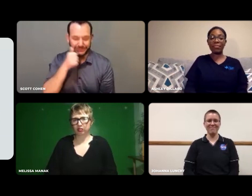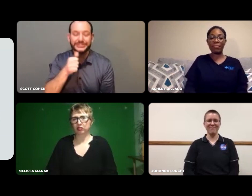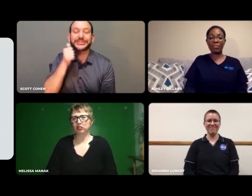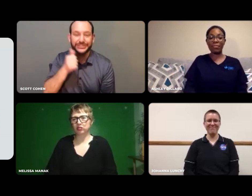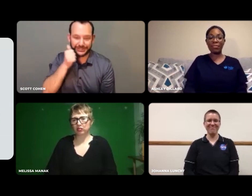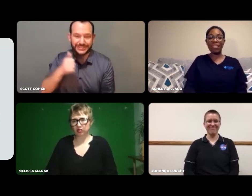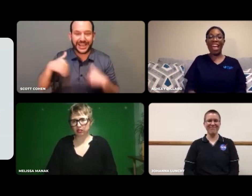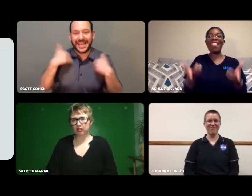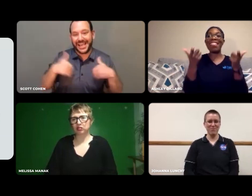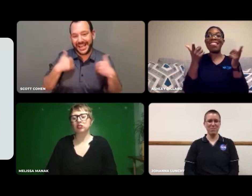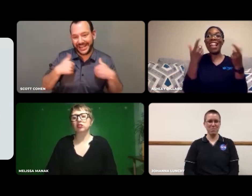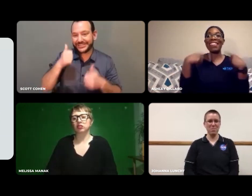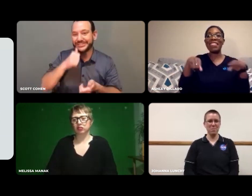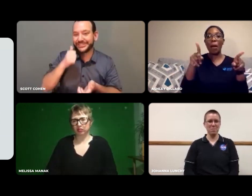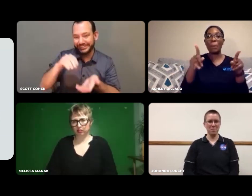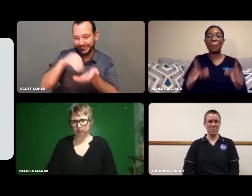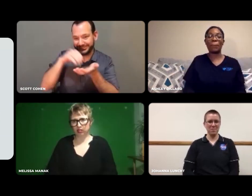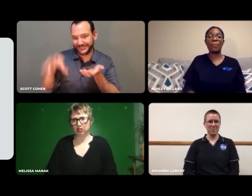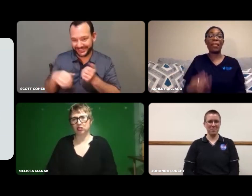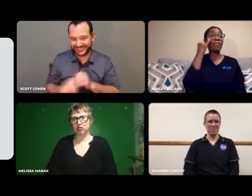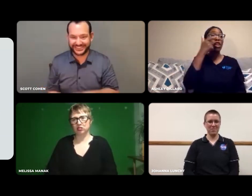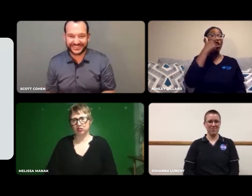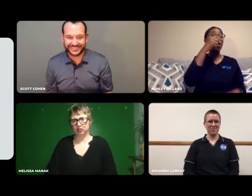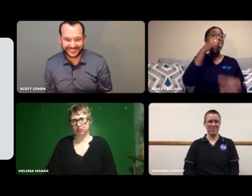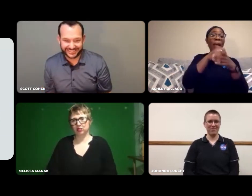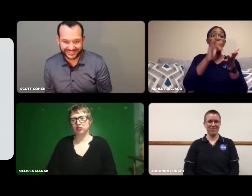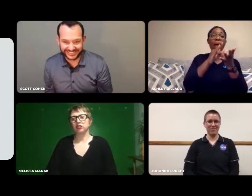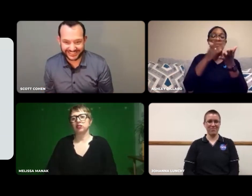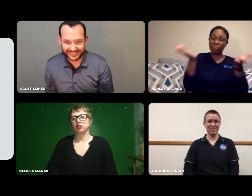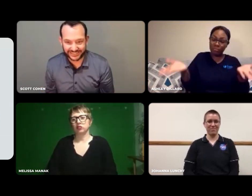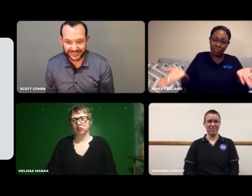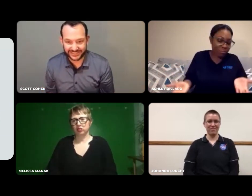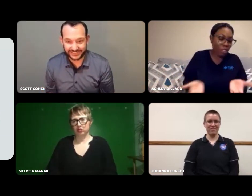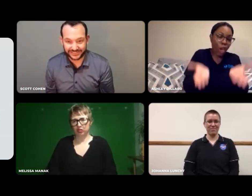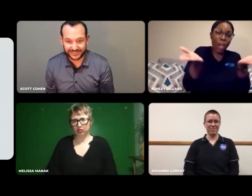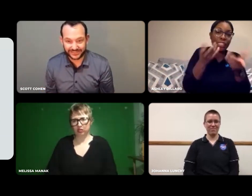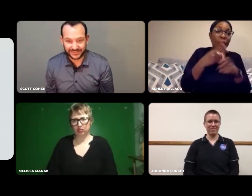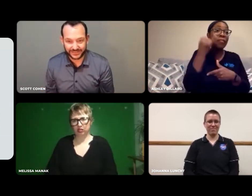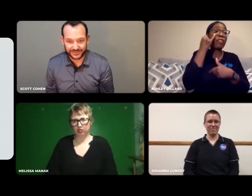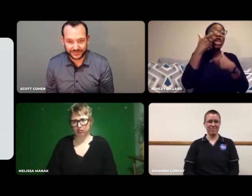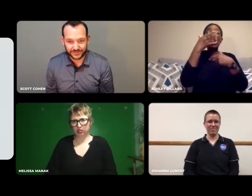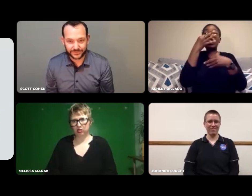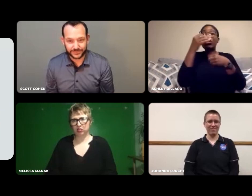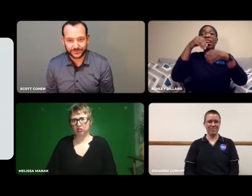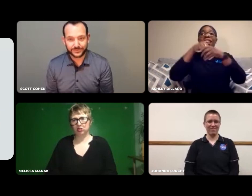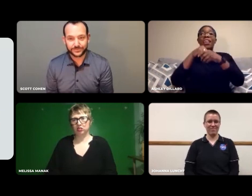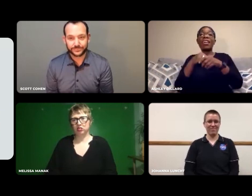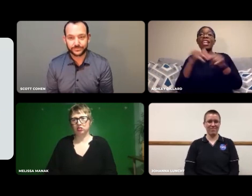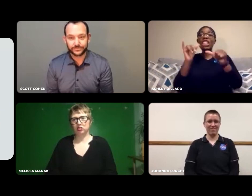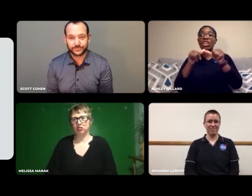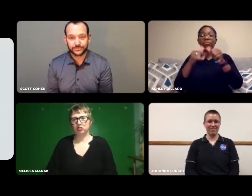Yes. Go for it!